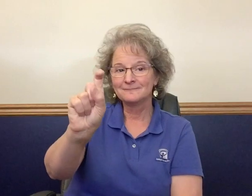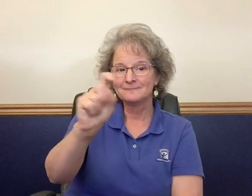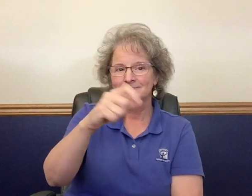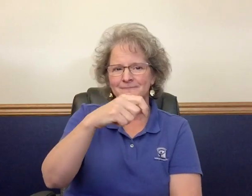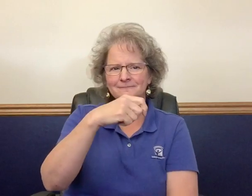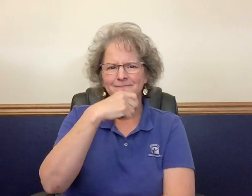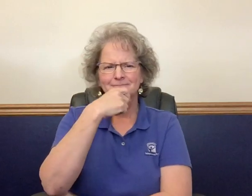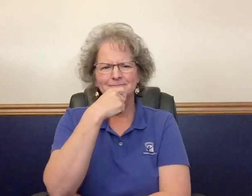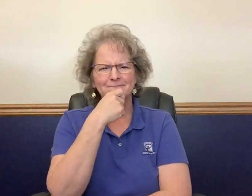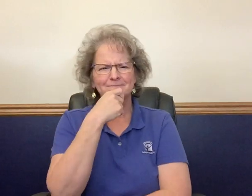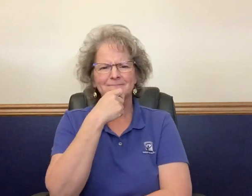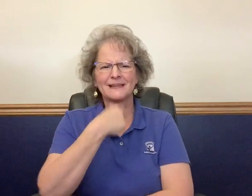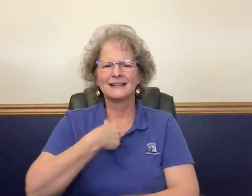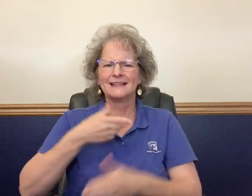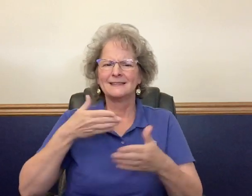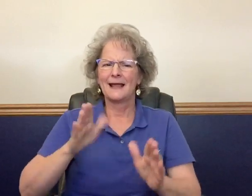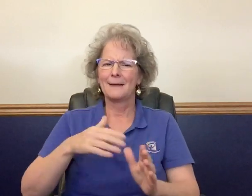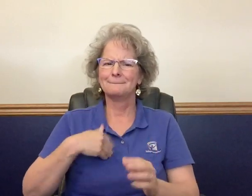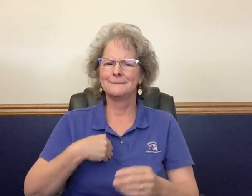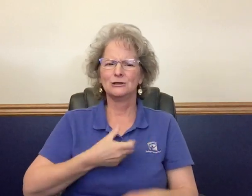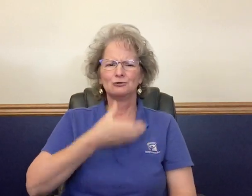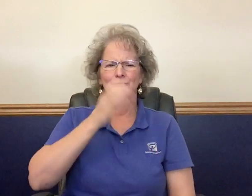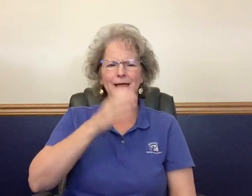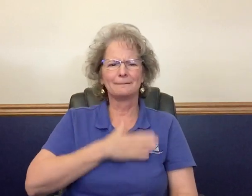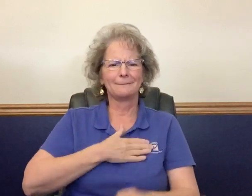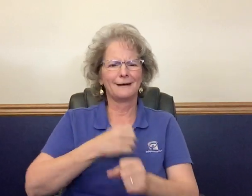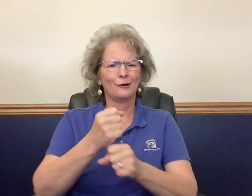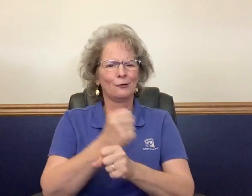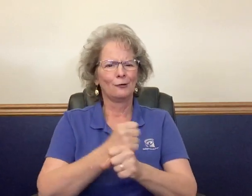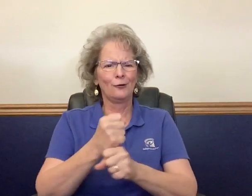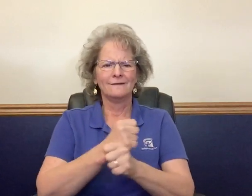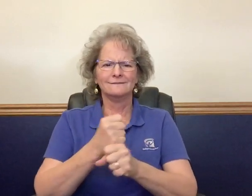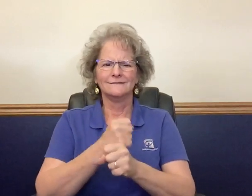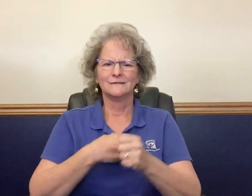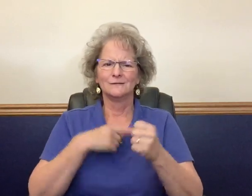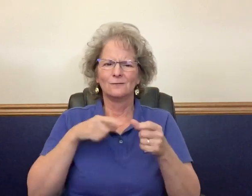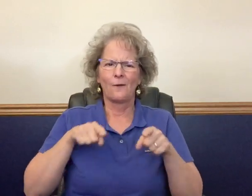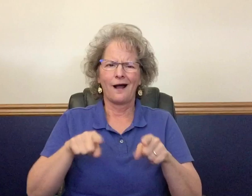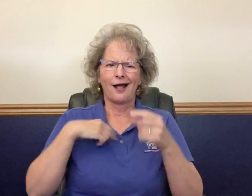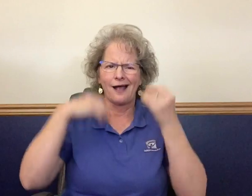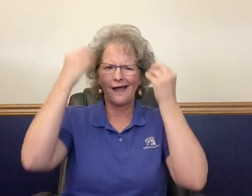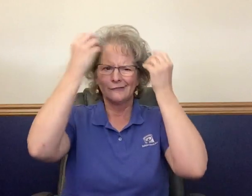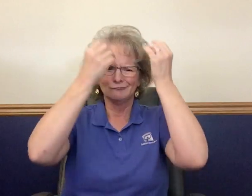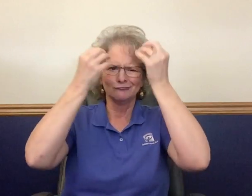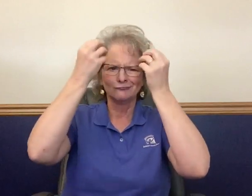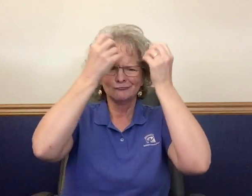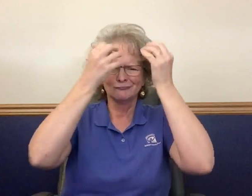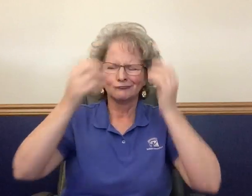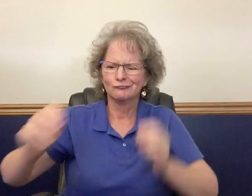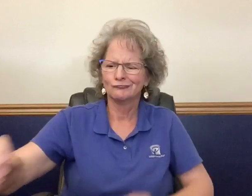Umm, let me drink my coffee while I think about